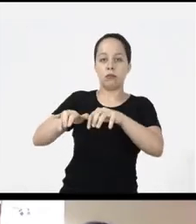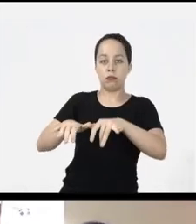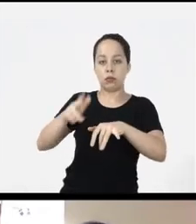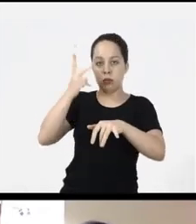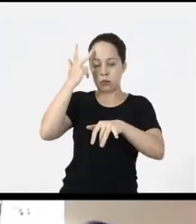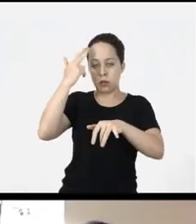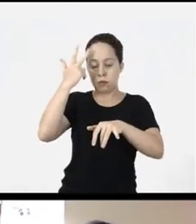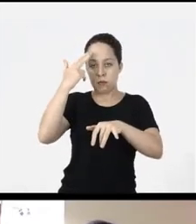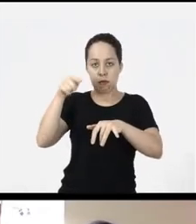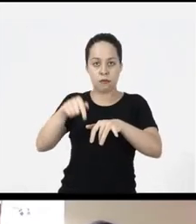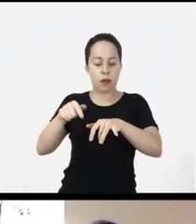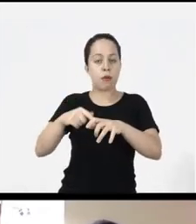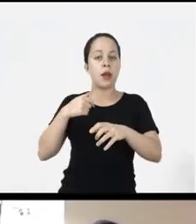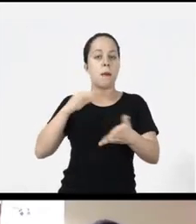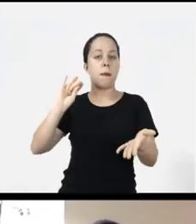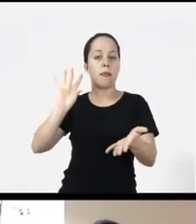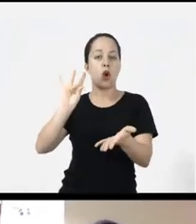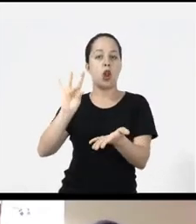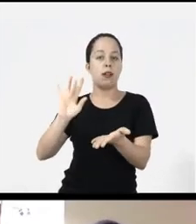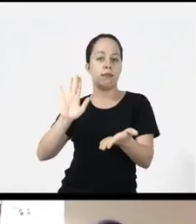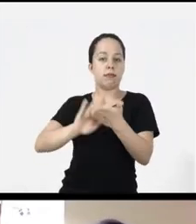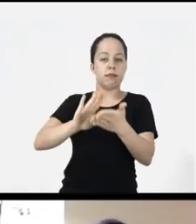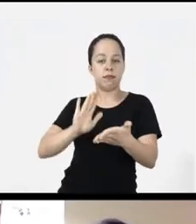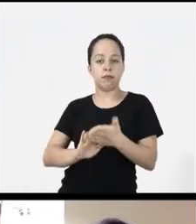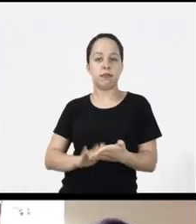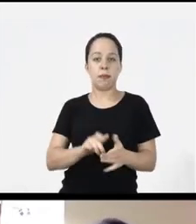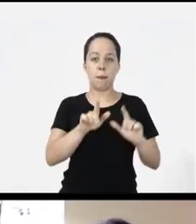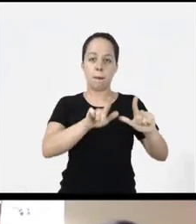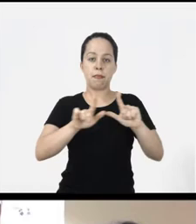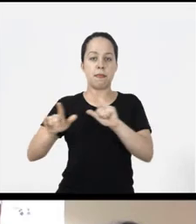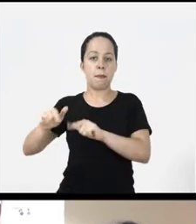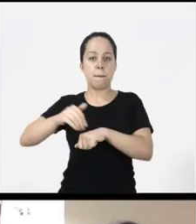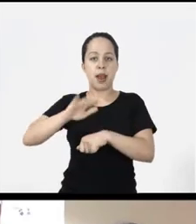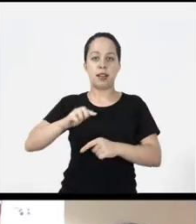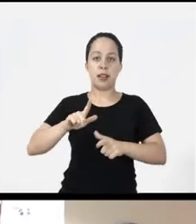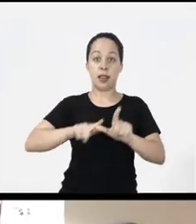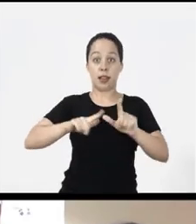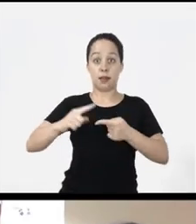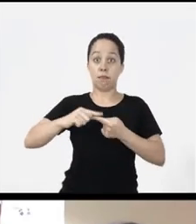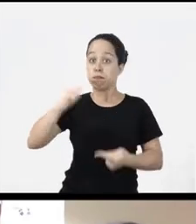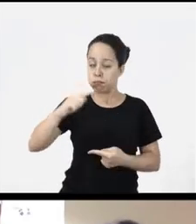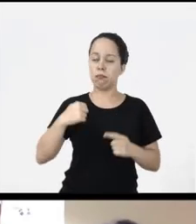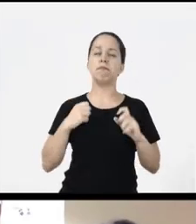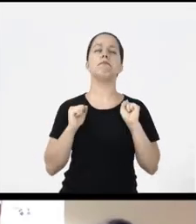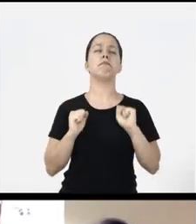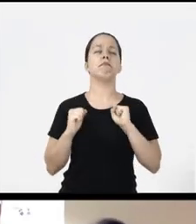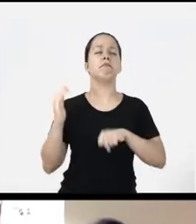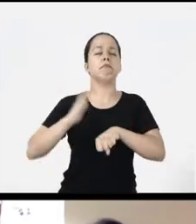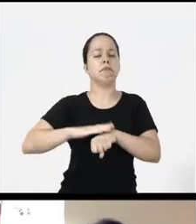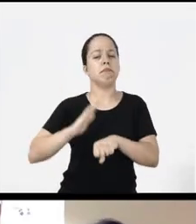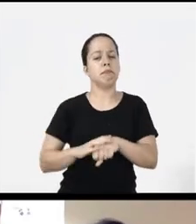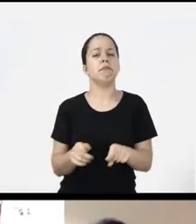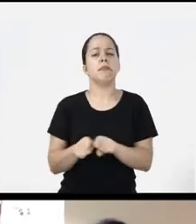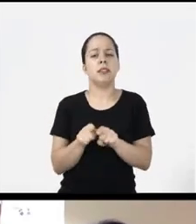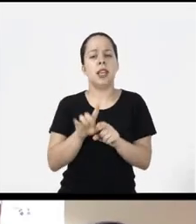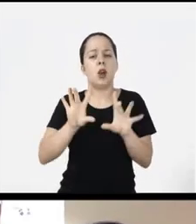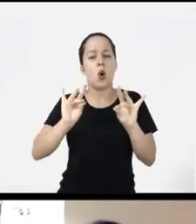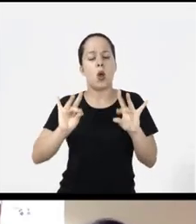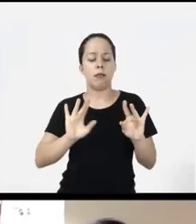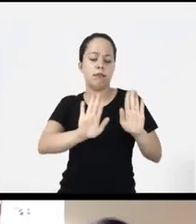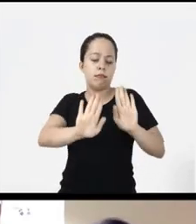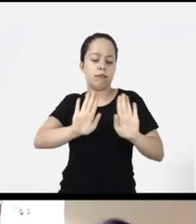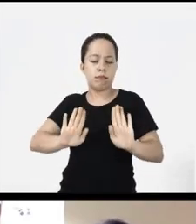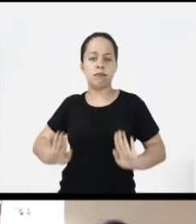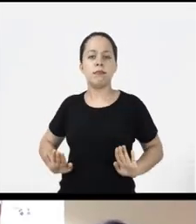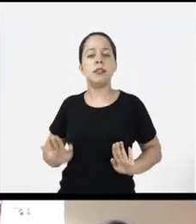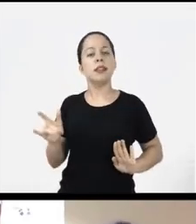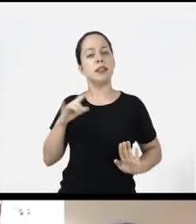keyboard like a conventional keyboard and put all the keys on it as in and it is with some label which